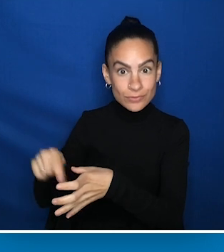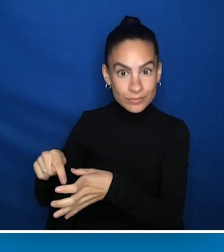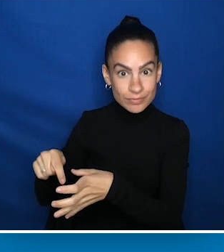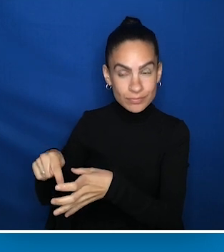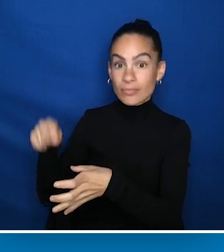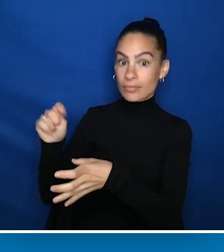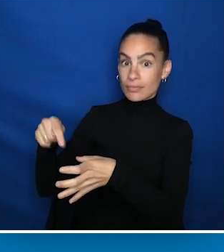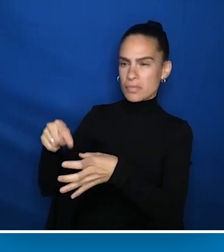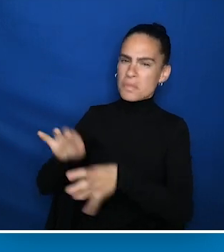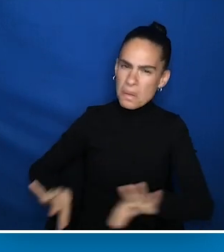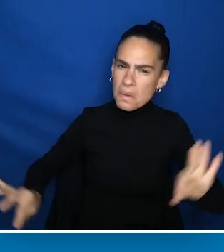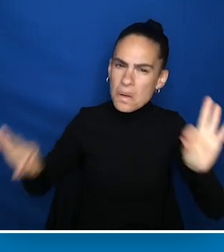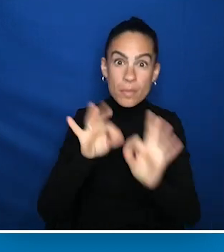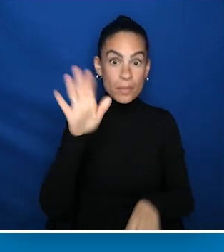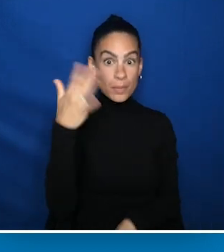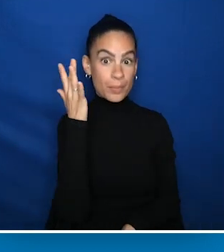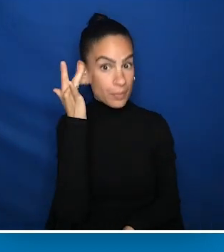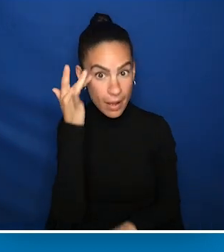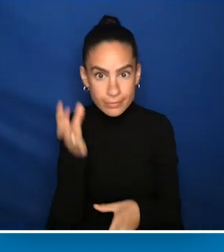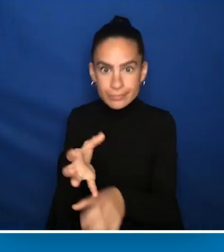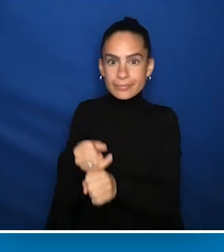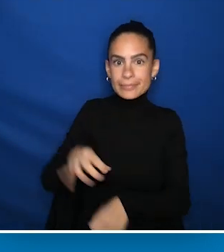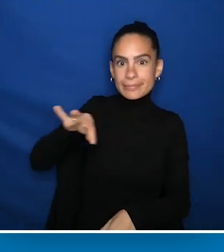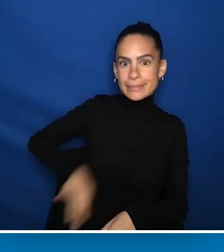because it gains us the benefits associated with that designation,